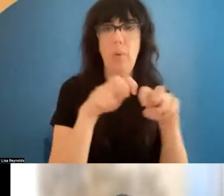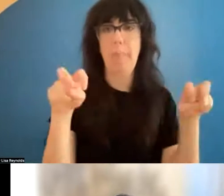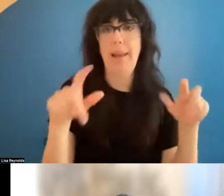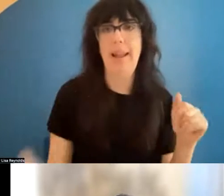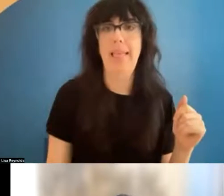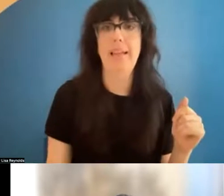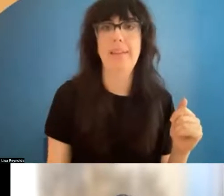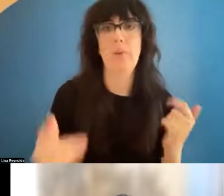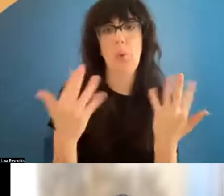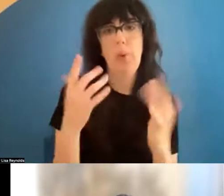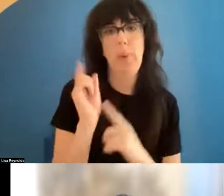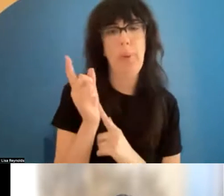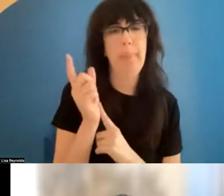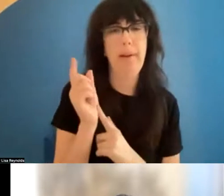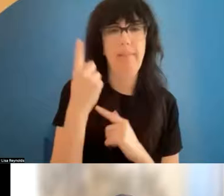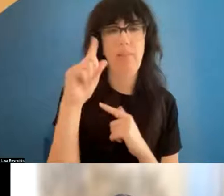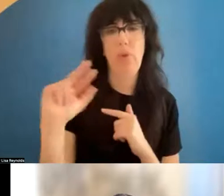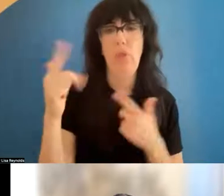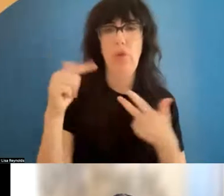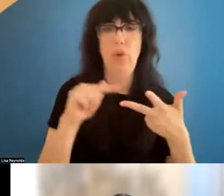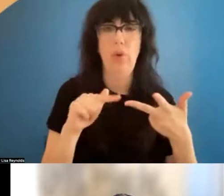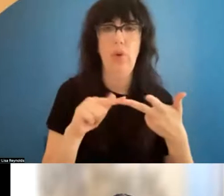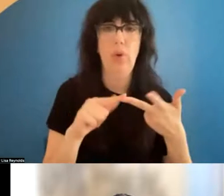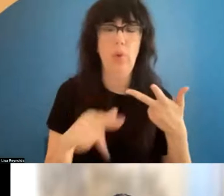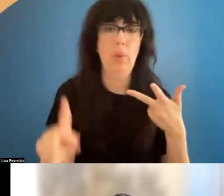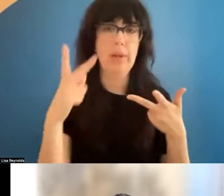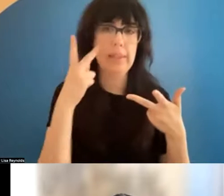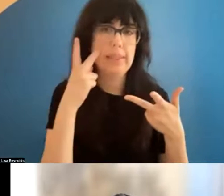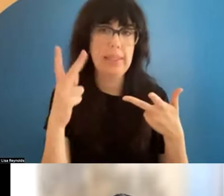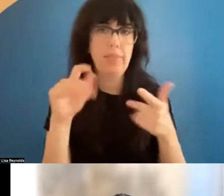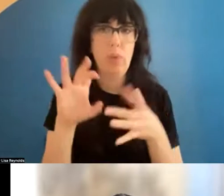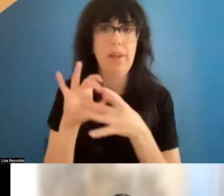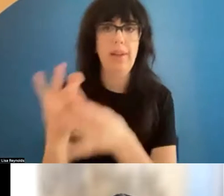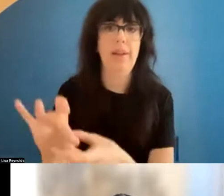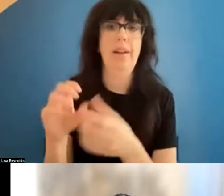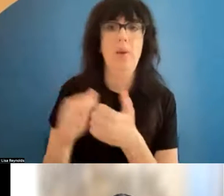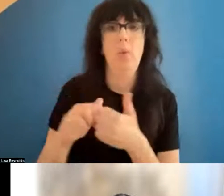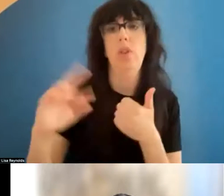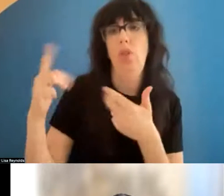so we're just going to wait for a moment so we can see if they can connect. And after that, if